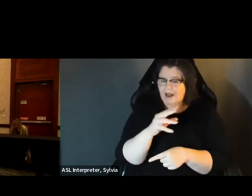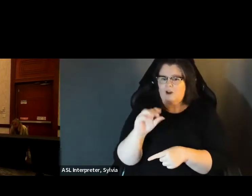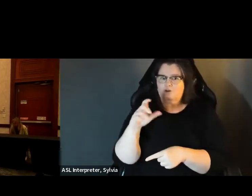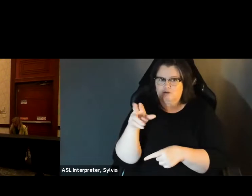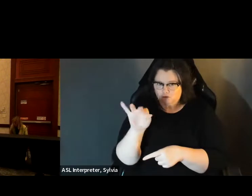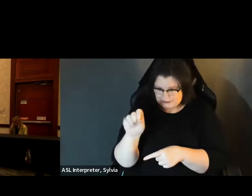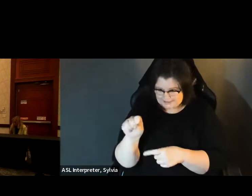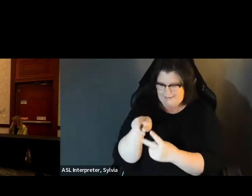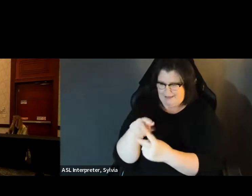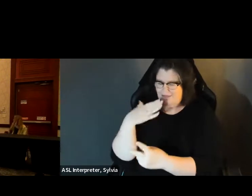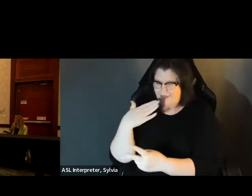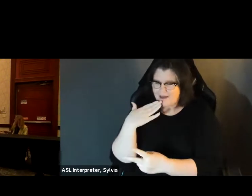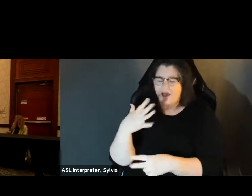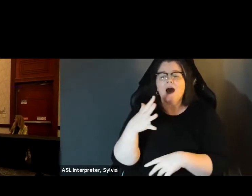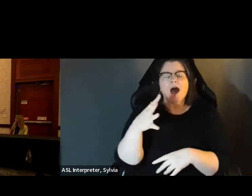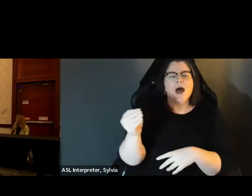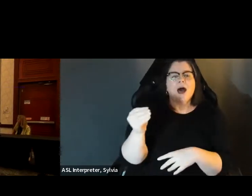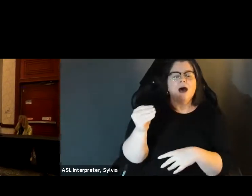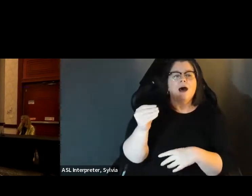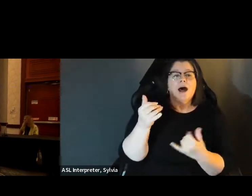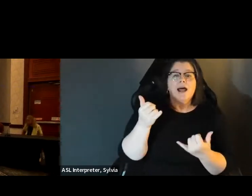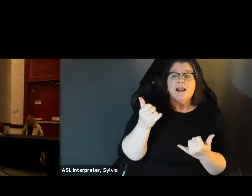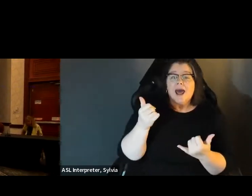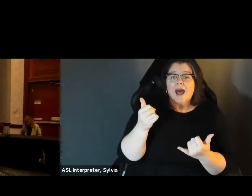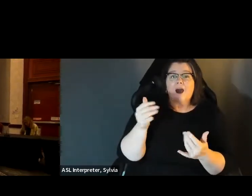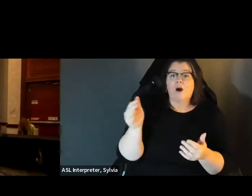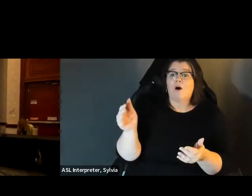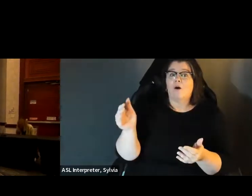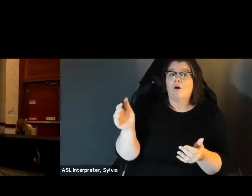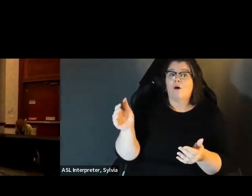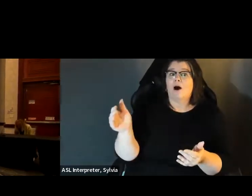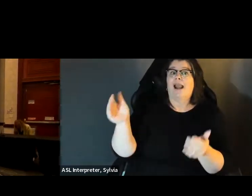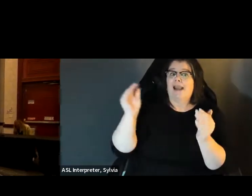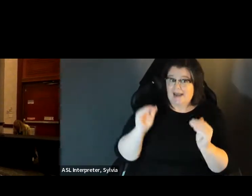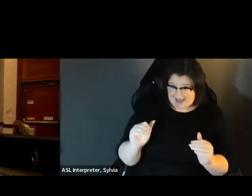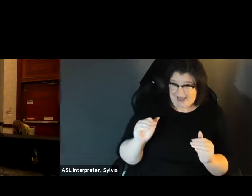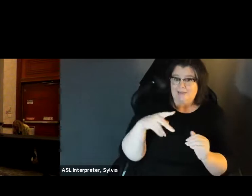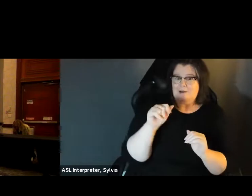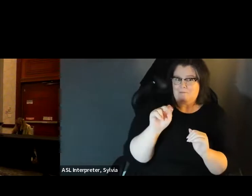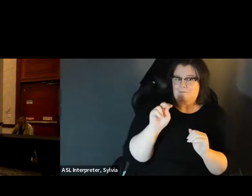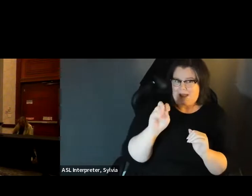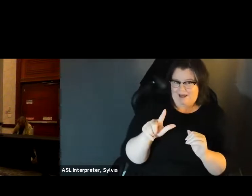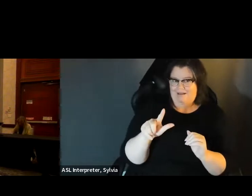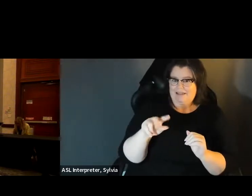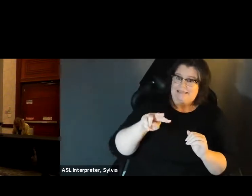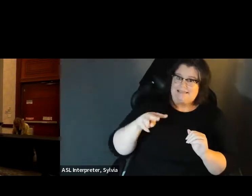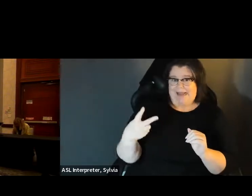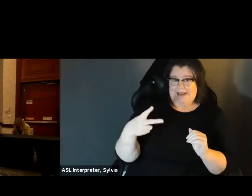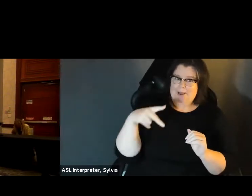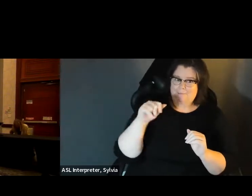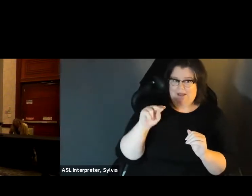for this particular panel. As well as Juliet and Christina. Thank you so much. I'd like to also ask